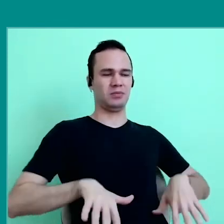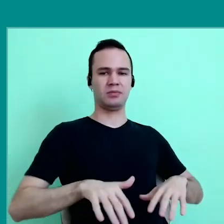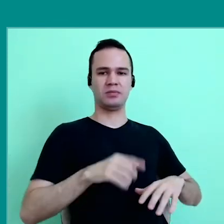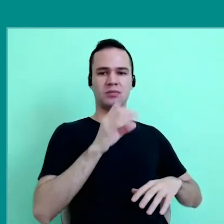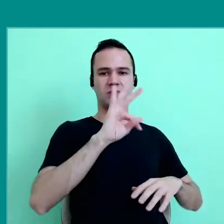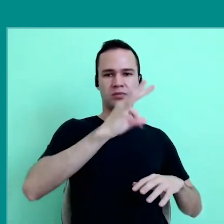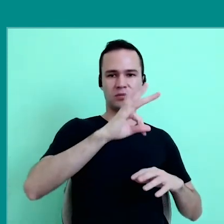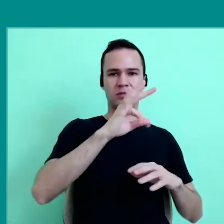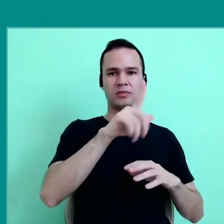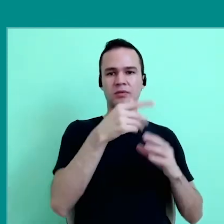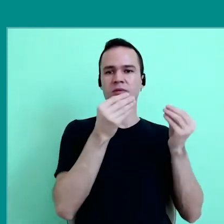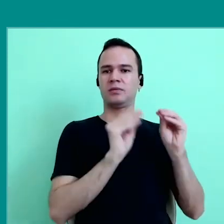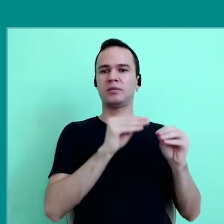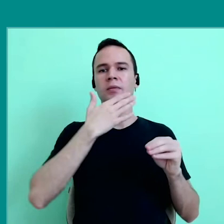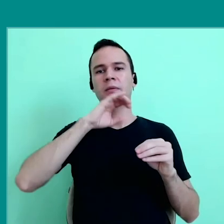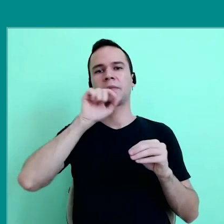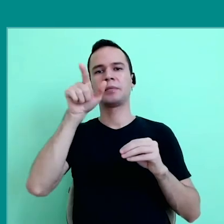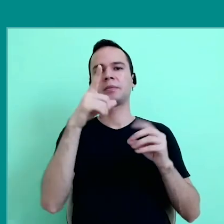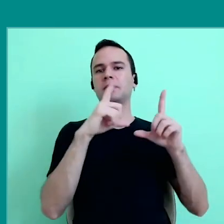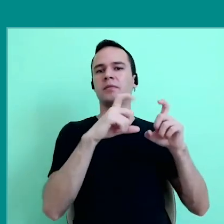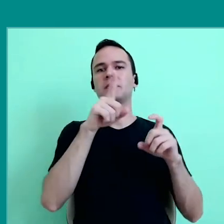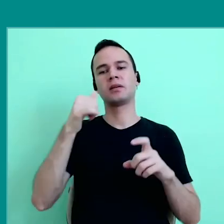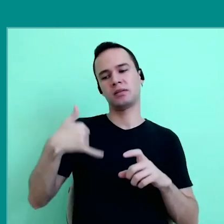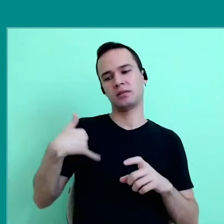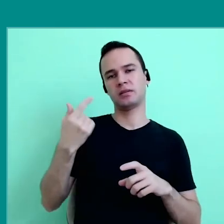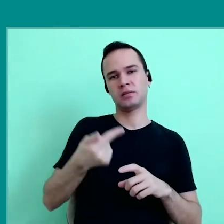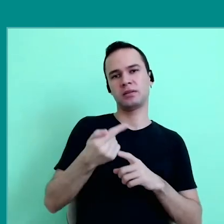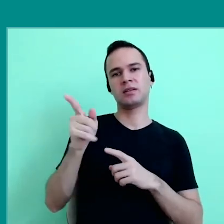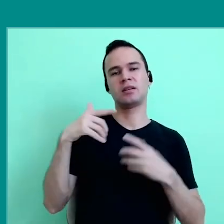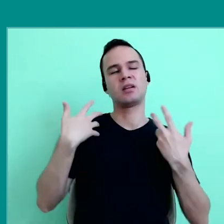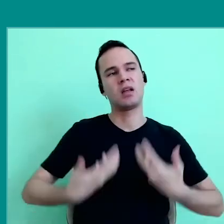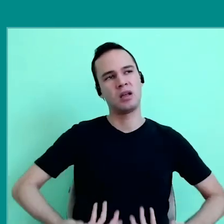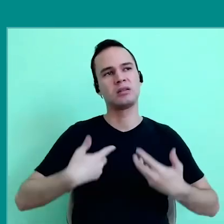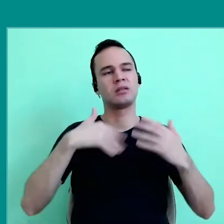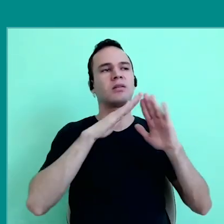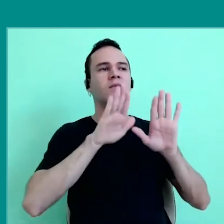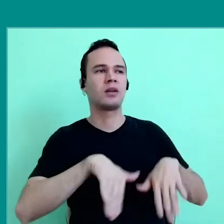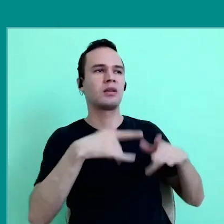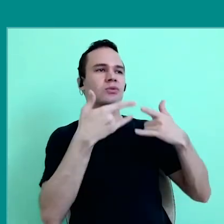an North American father, the girl is 7 years old, and she's tired of Zoom, she is tired of screens,